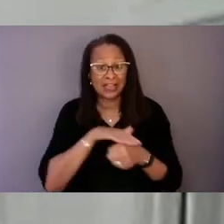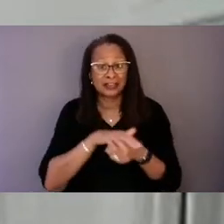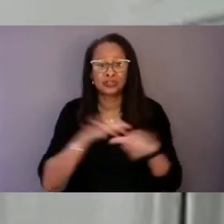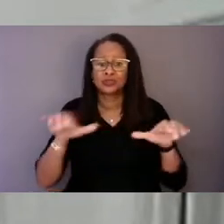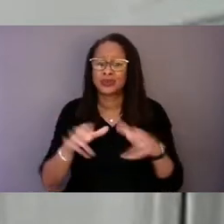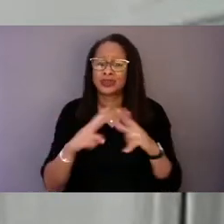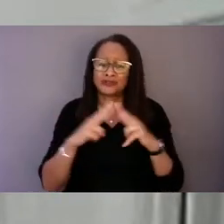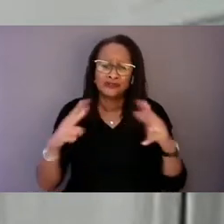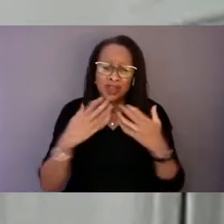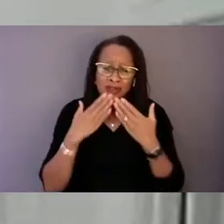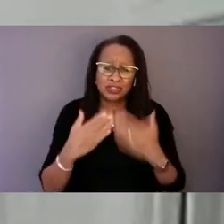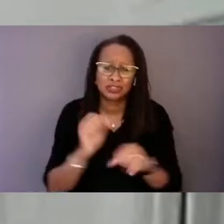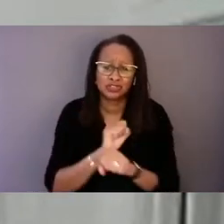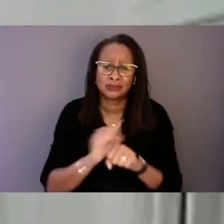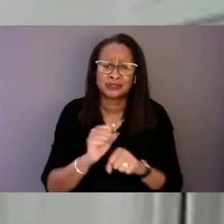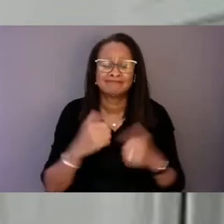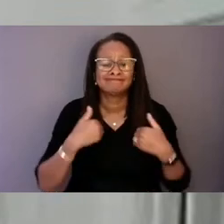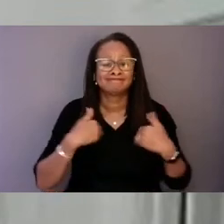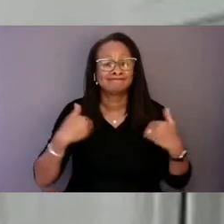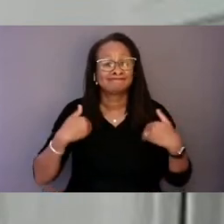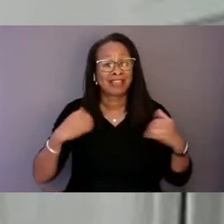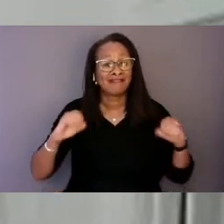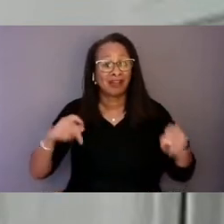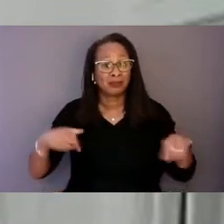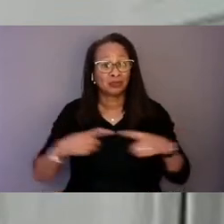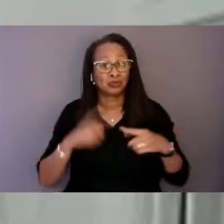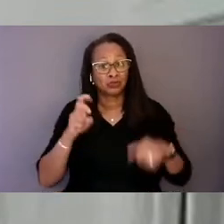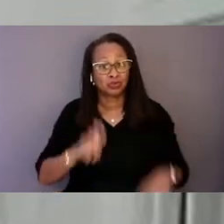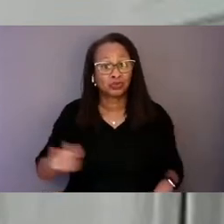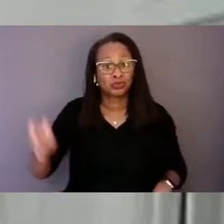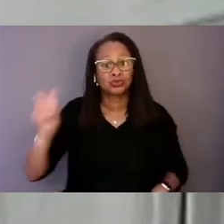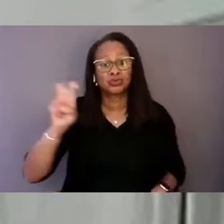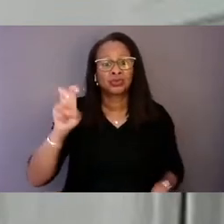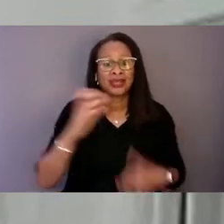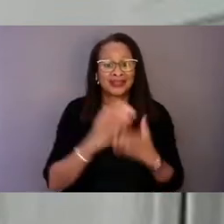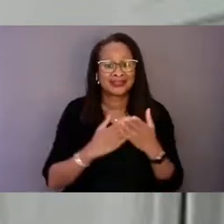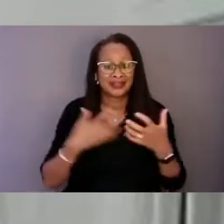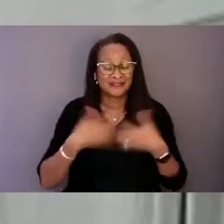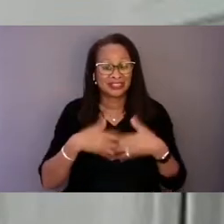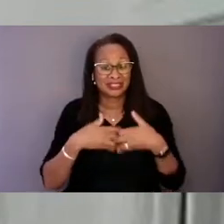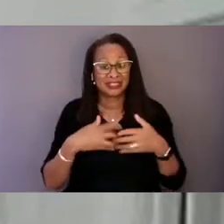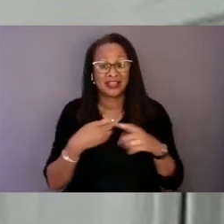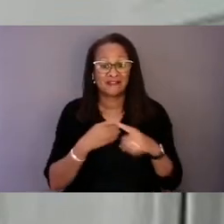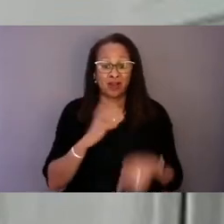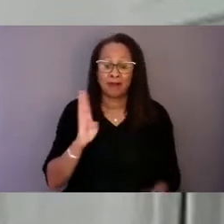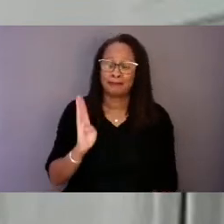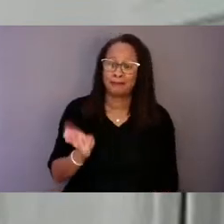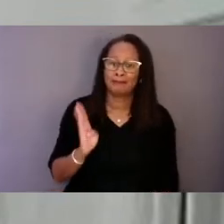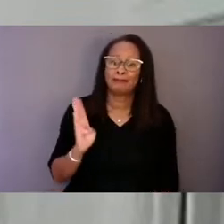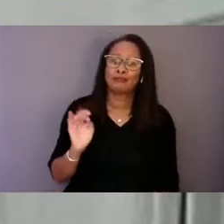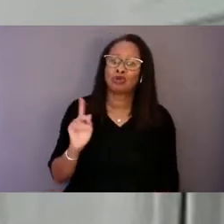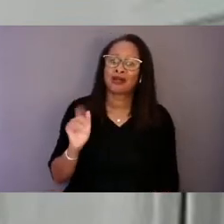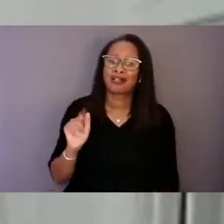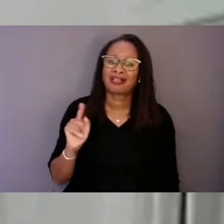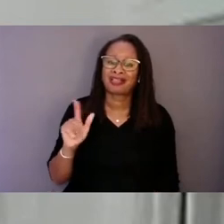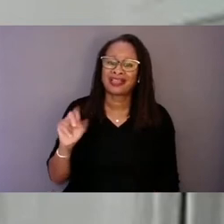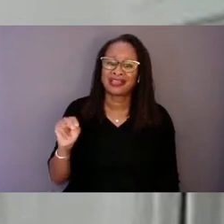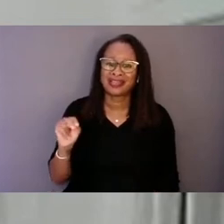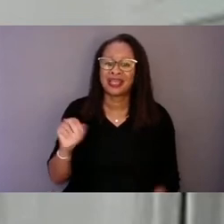I've had the opportunity to tour some facilities from Brooklyn, New York to Phoenix, Arizona,